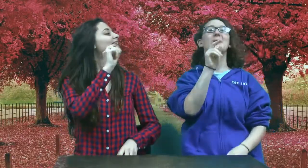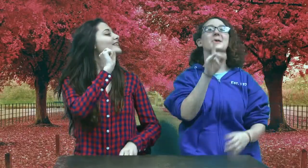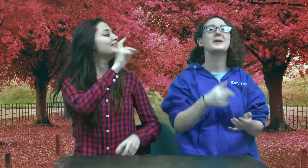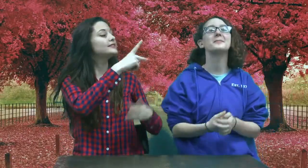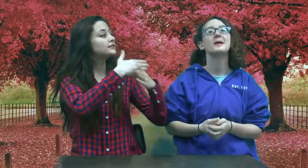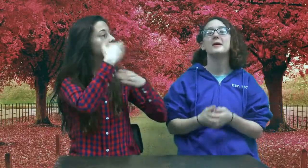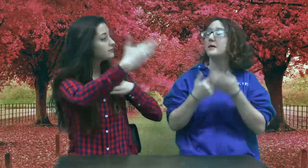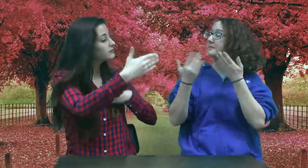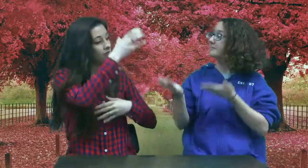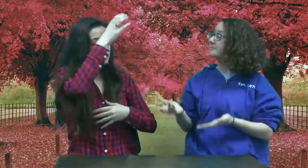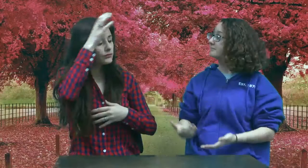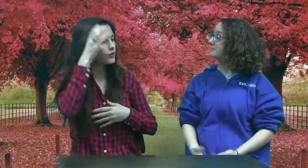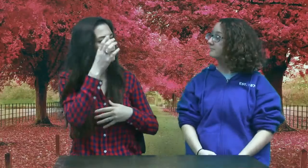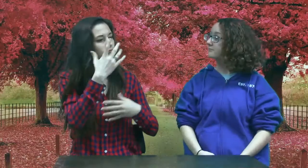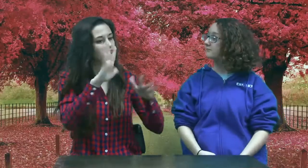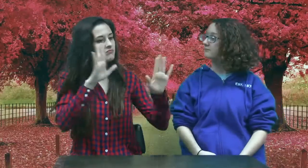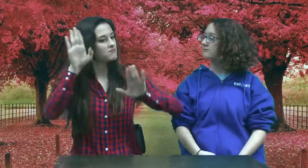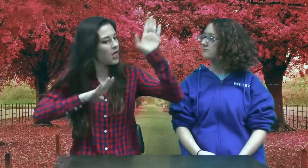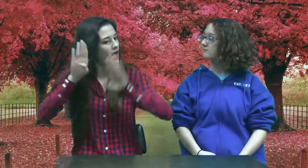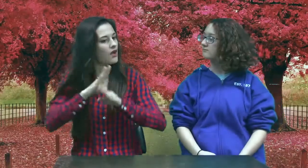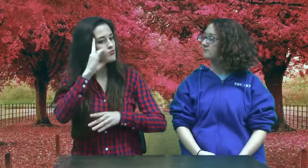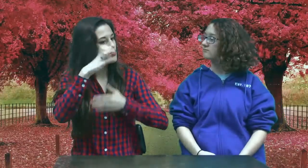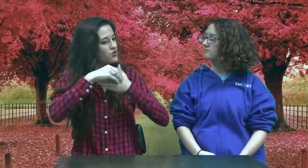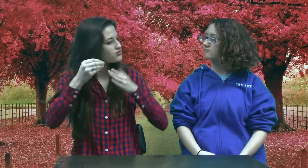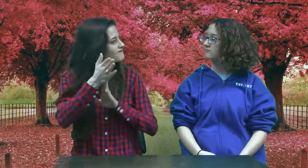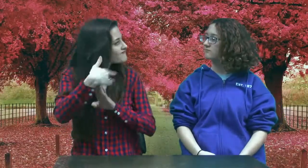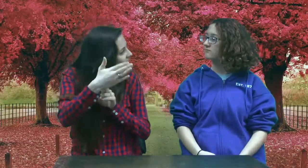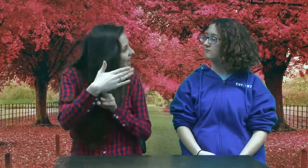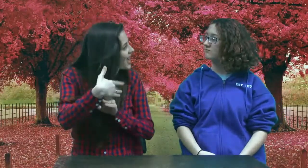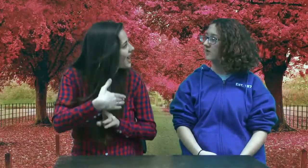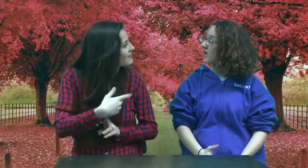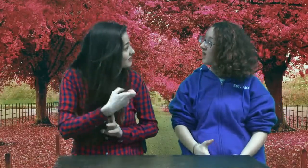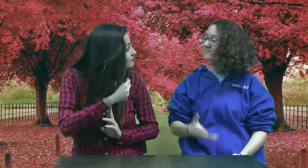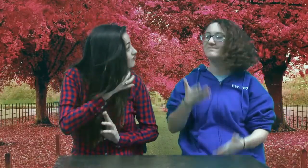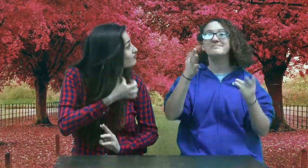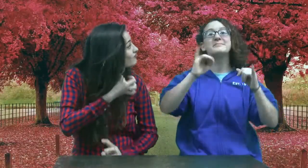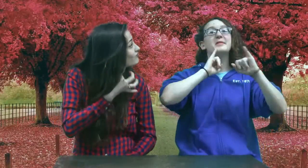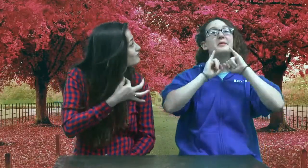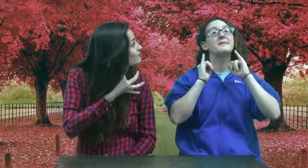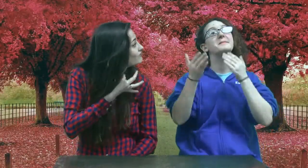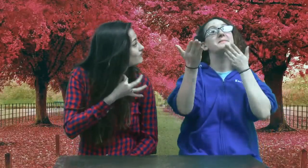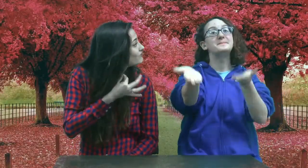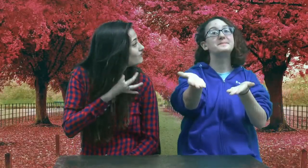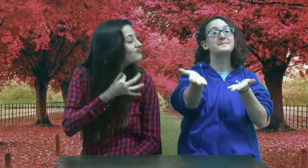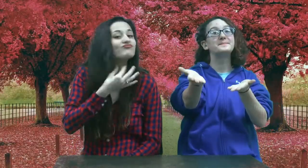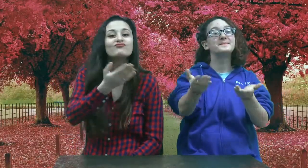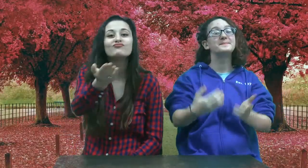So next we have Catarina's $100 fish interview. Here the interview, take a look.